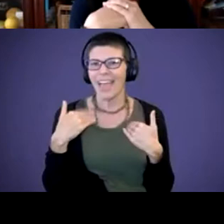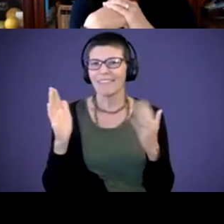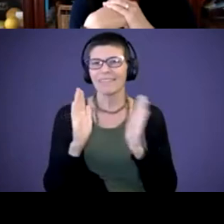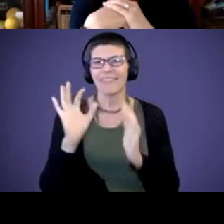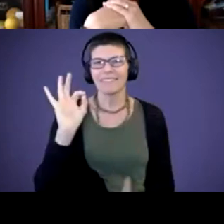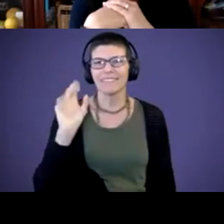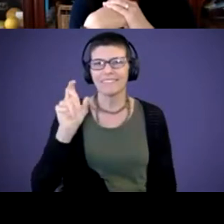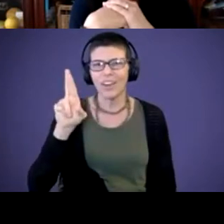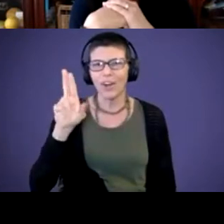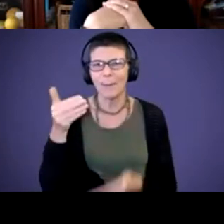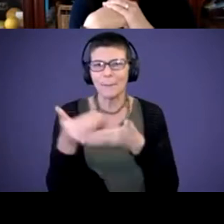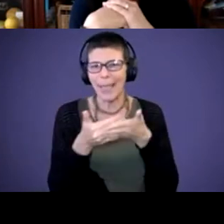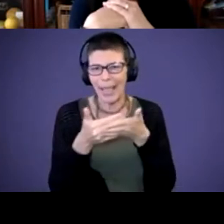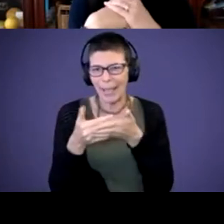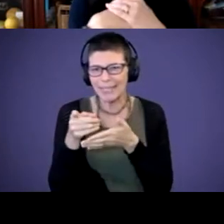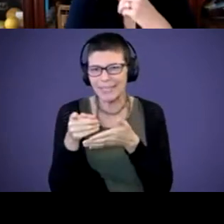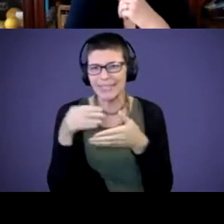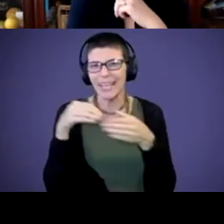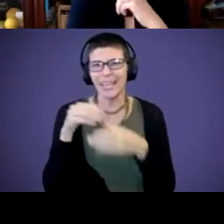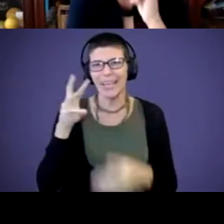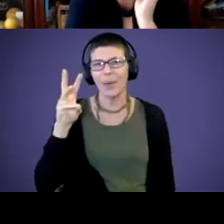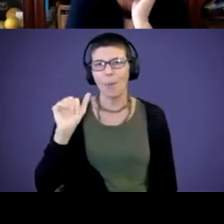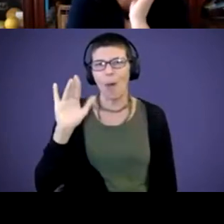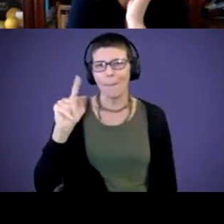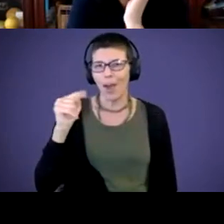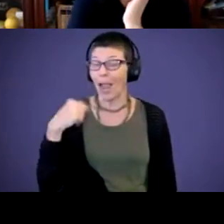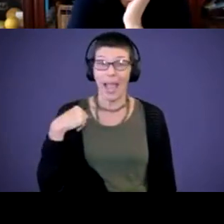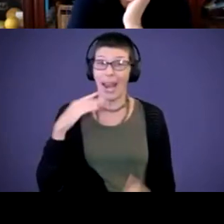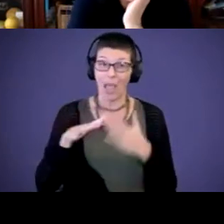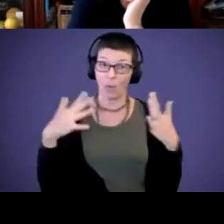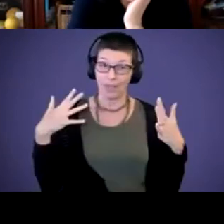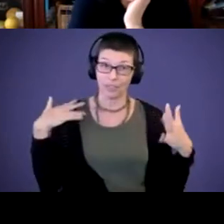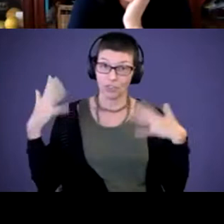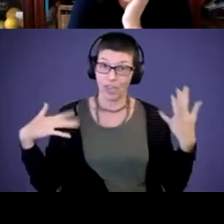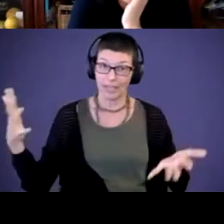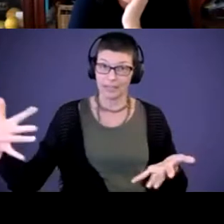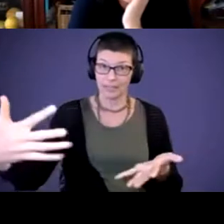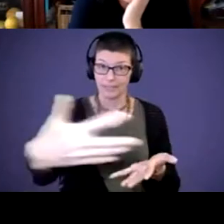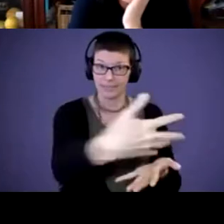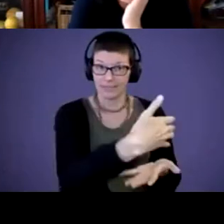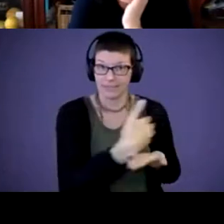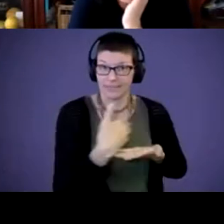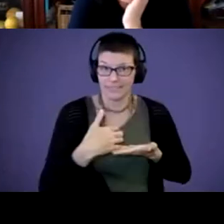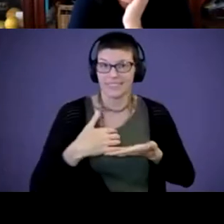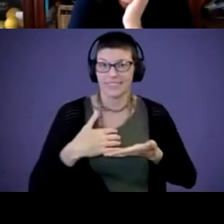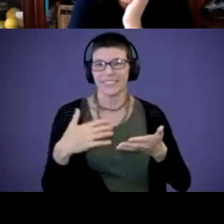in Walmart and I went crazy. And there's a few of them that make sounds.